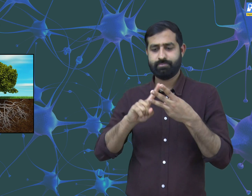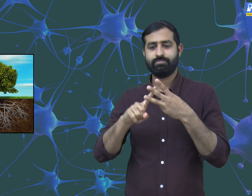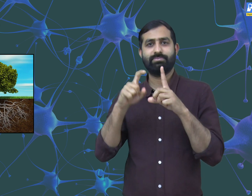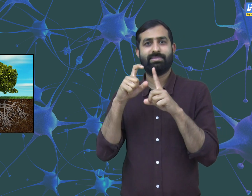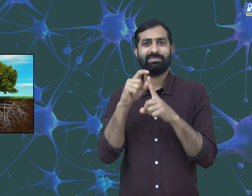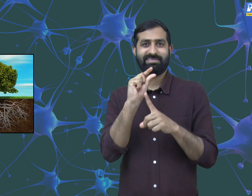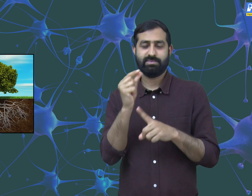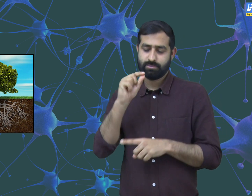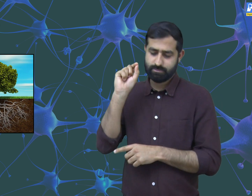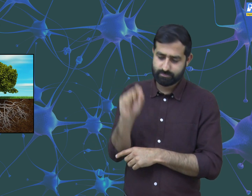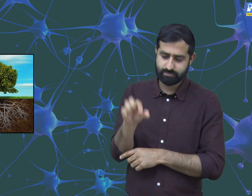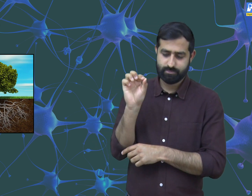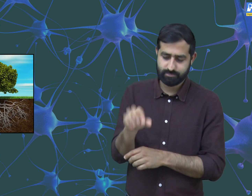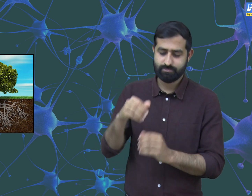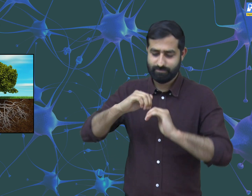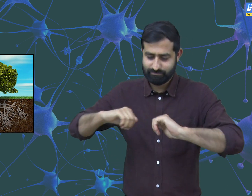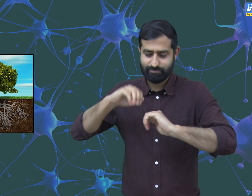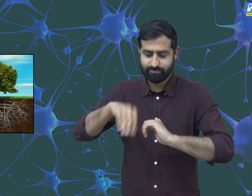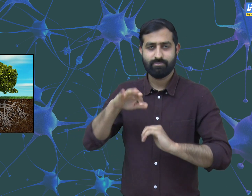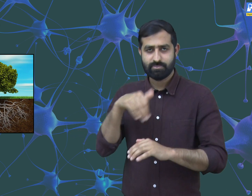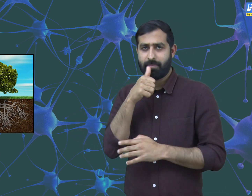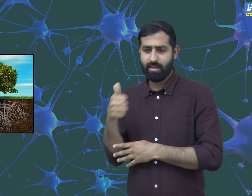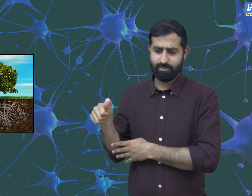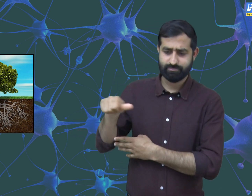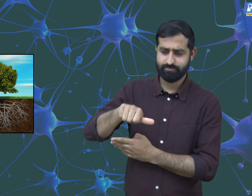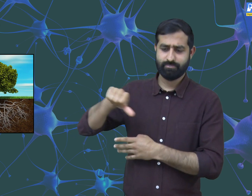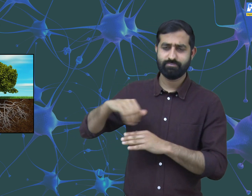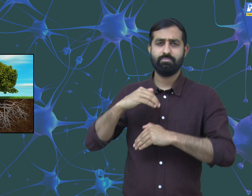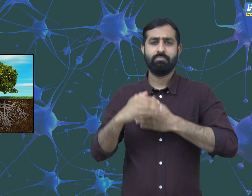A seed when planted in the soil will germinate and the plant will grow